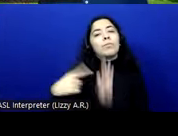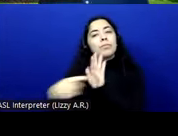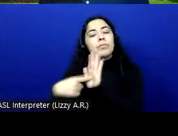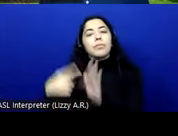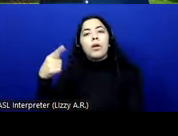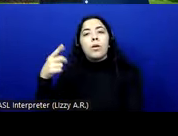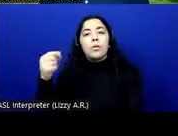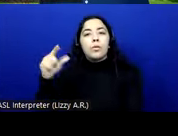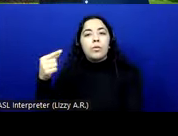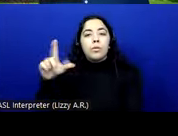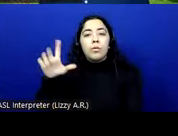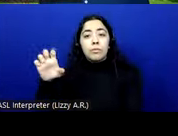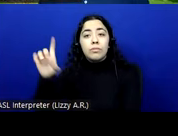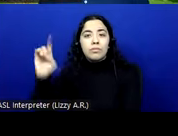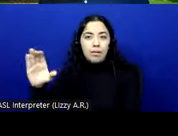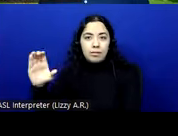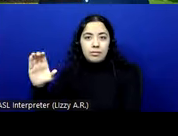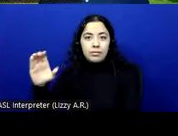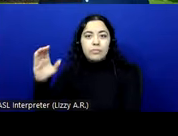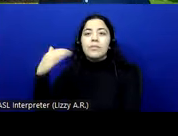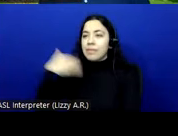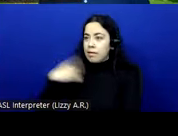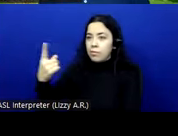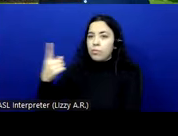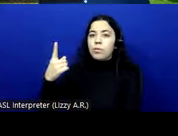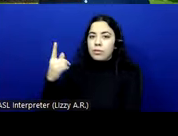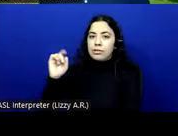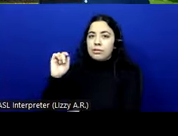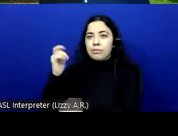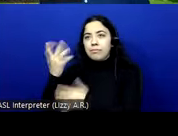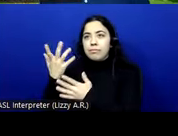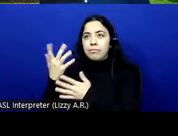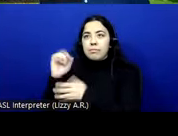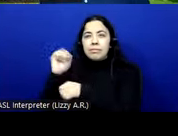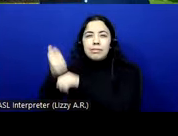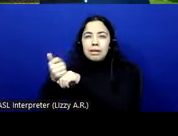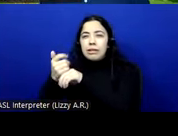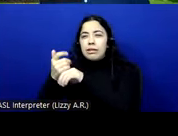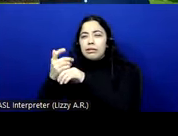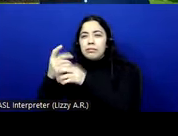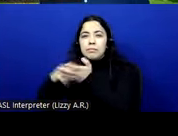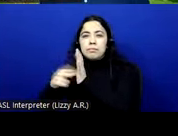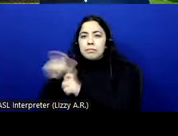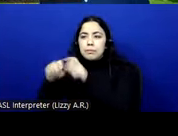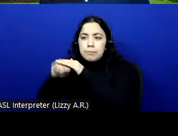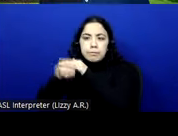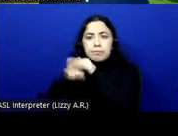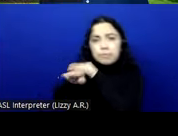does have an activation in screen reader mode or screen reader compatibility mode